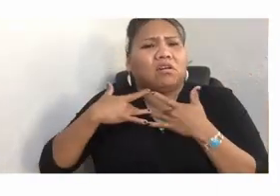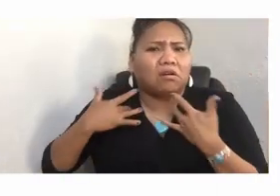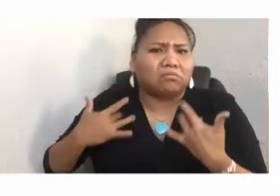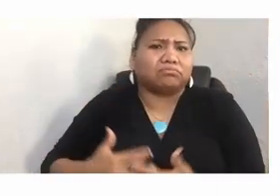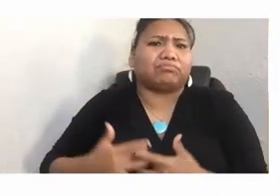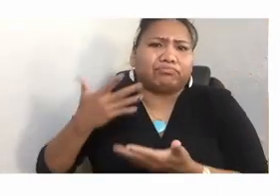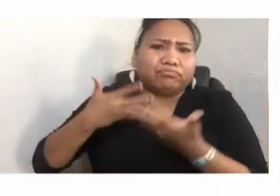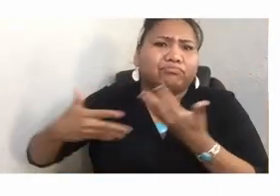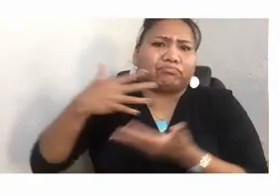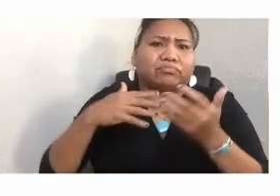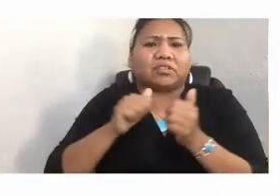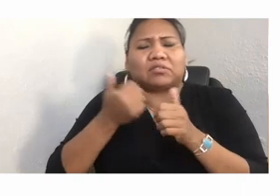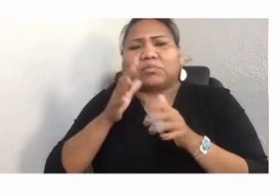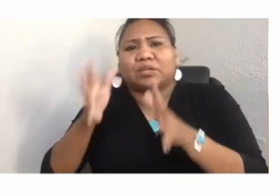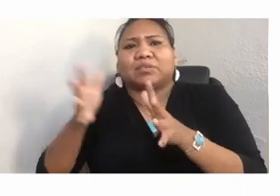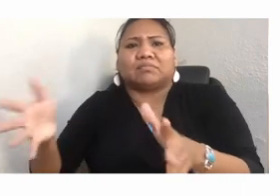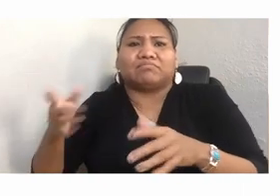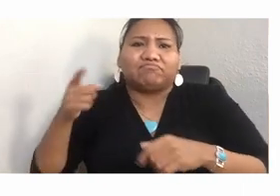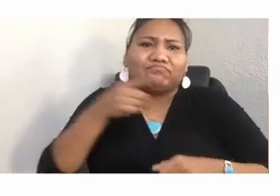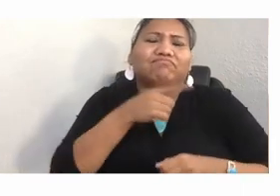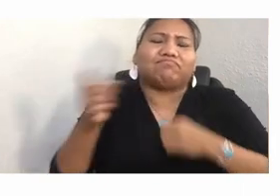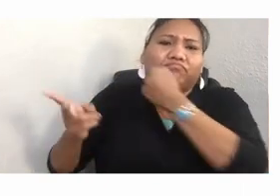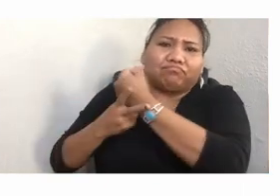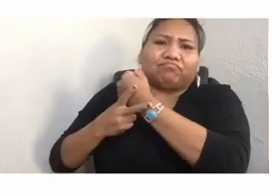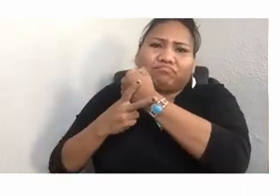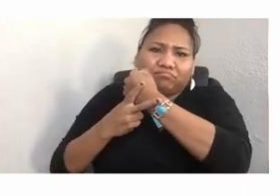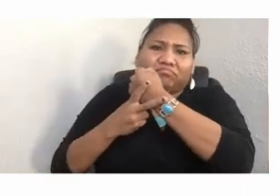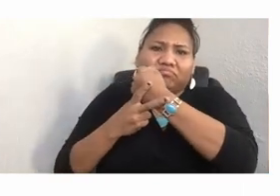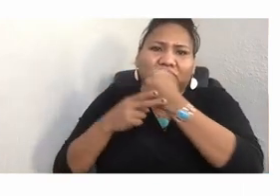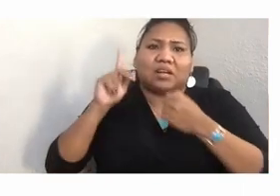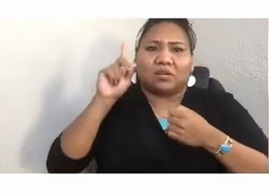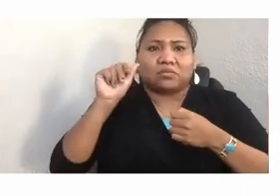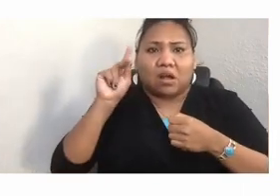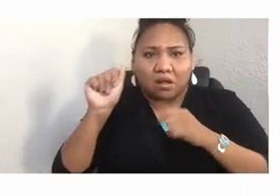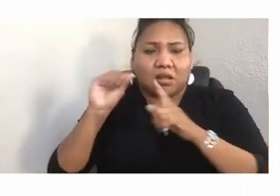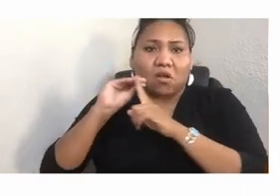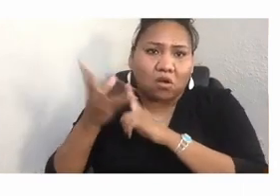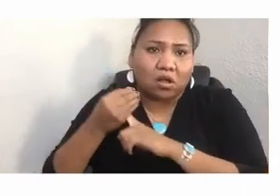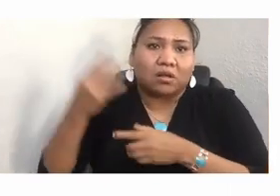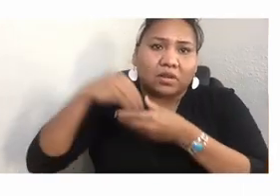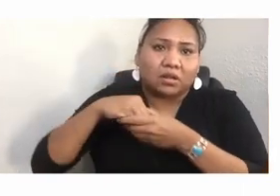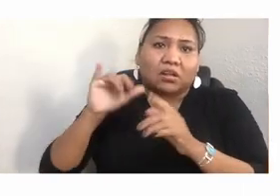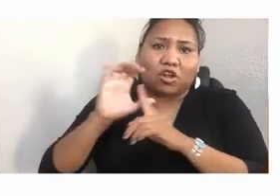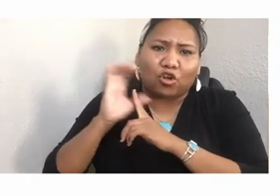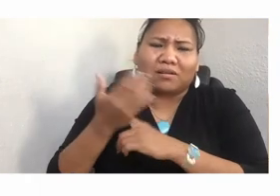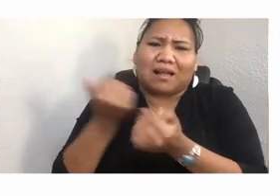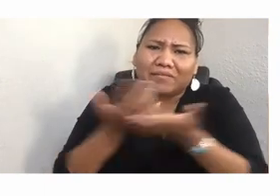culture. And Faith says, in traditional Yankton Sioux culture, everyone had a niche, a role. One of the roles of the women who were part of the Brave Hearts was